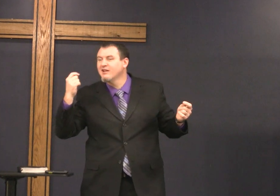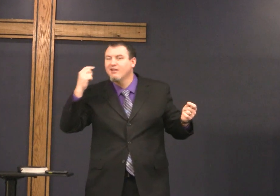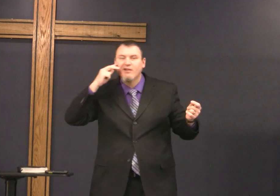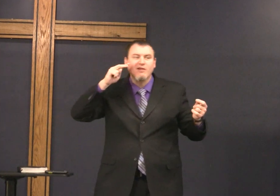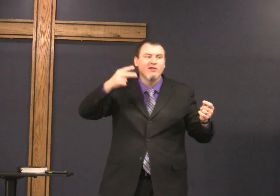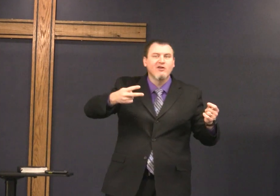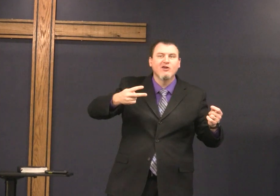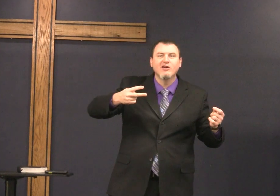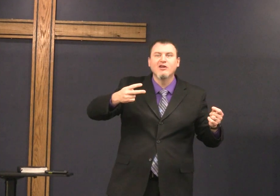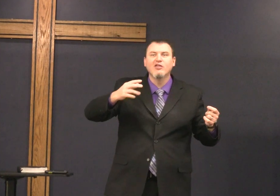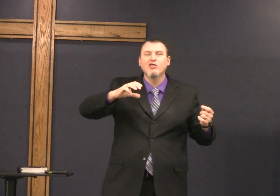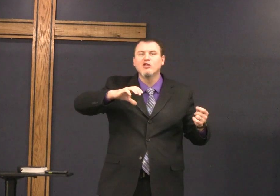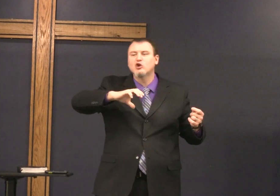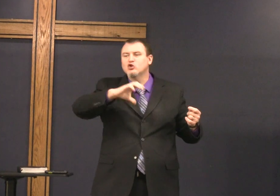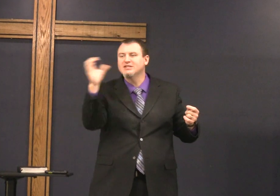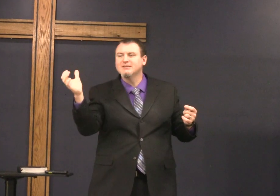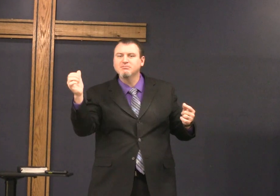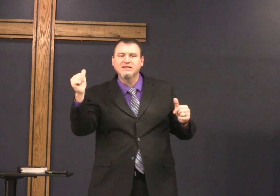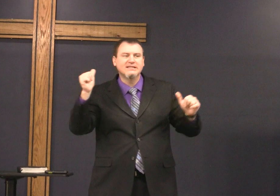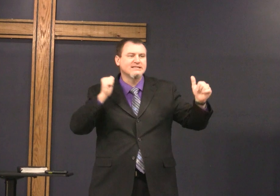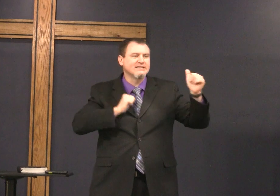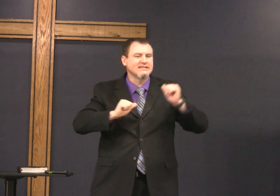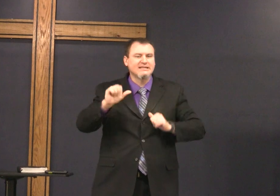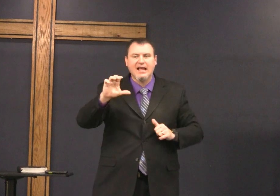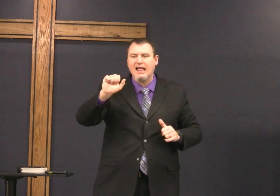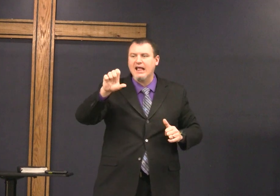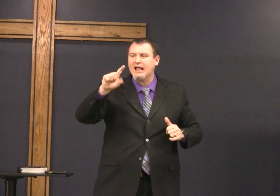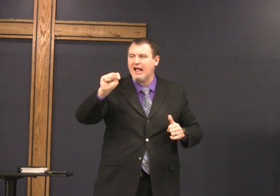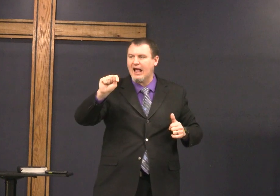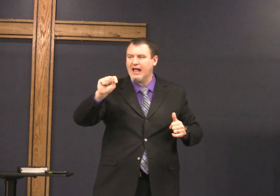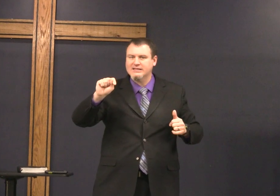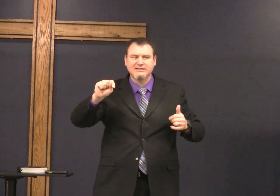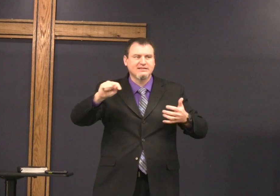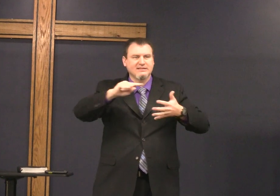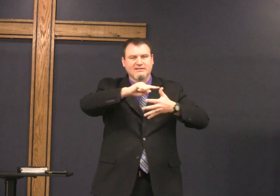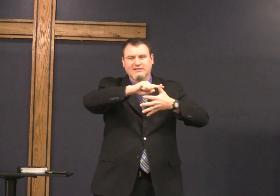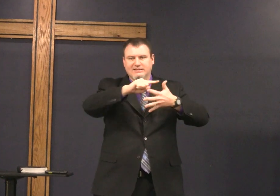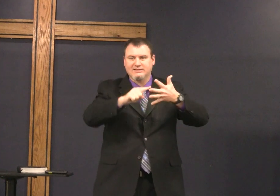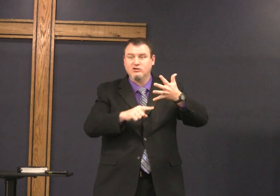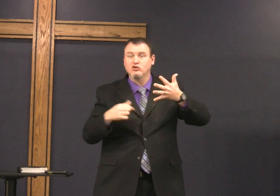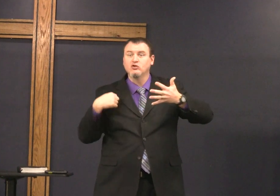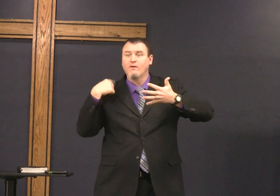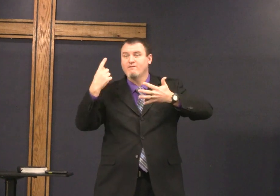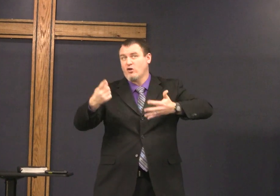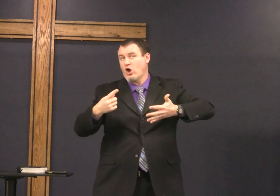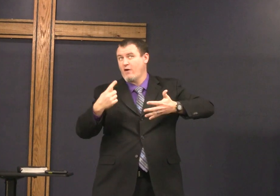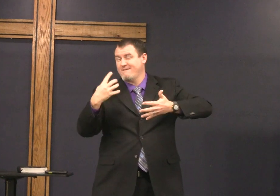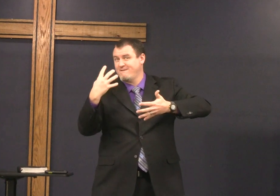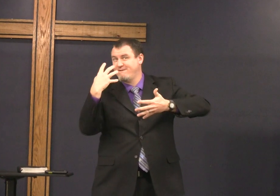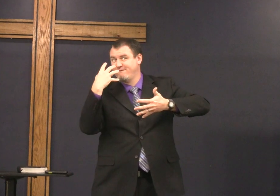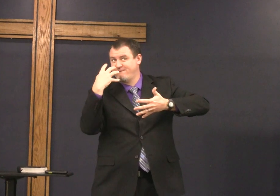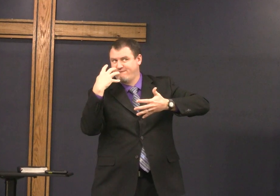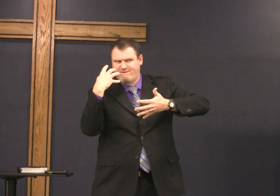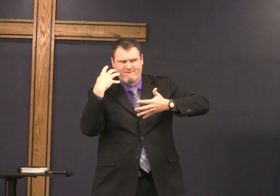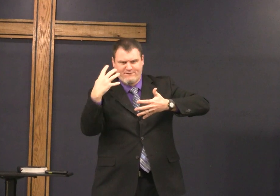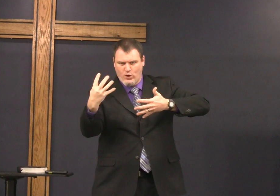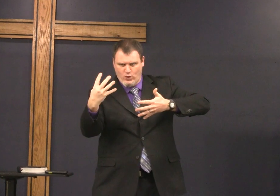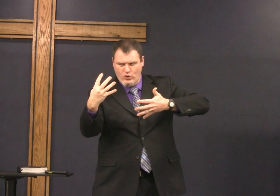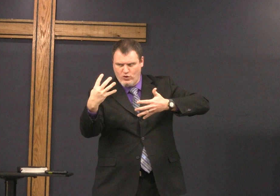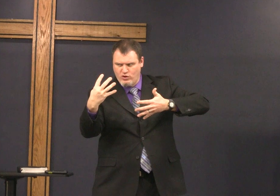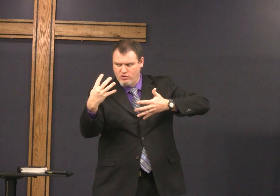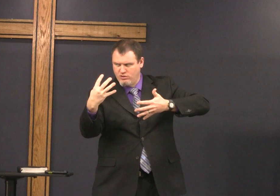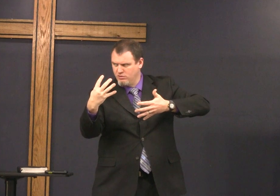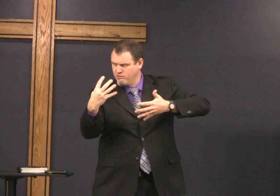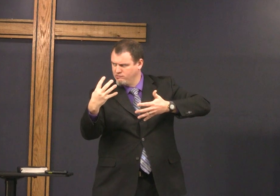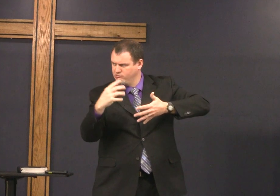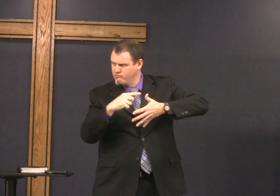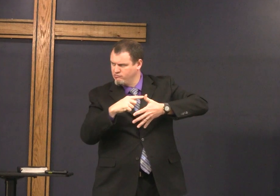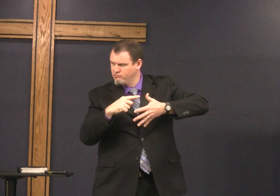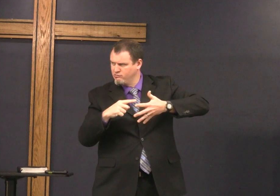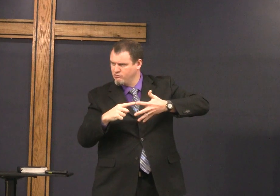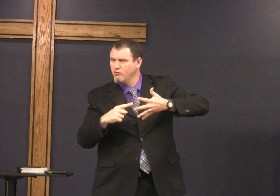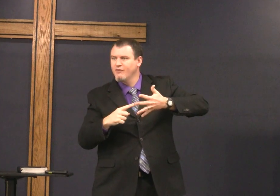all right today we're going to look at the second Christmas story of the Christmas cast uh